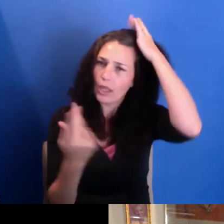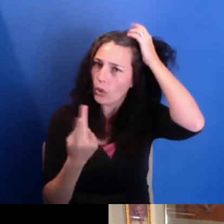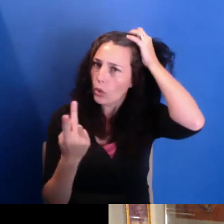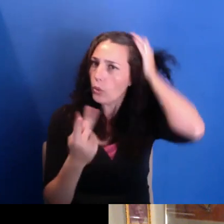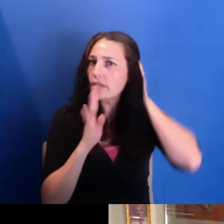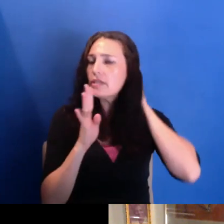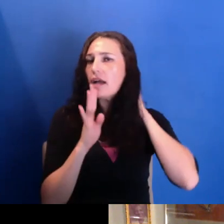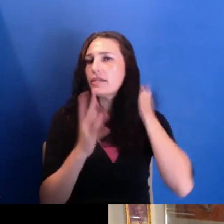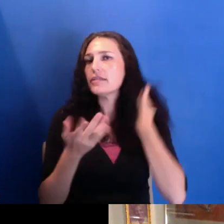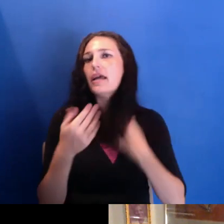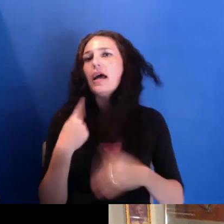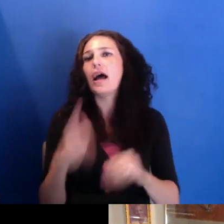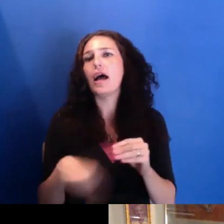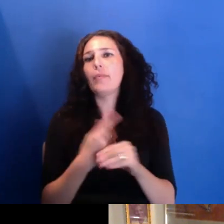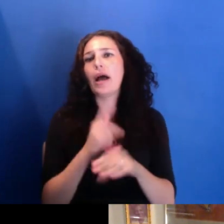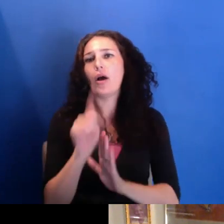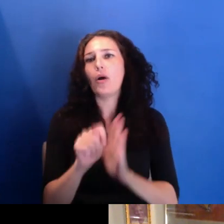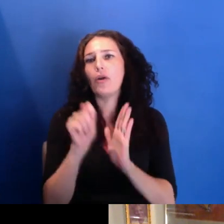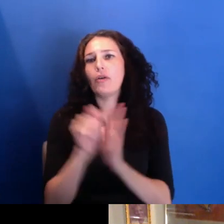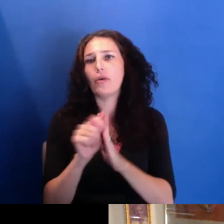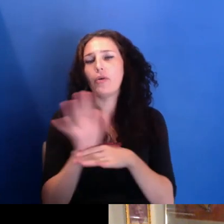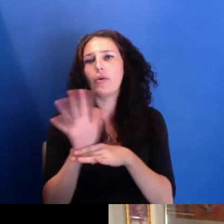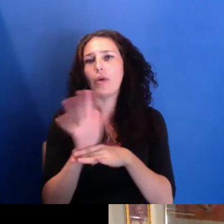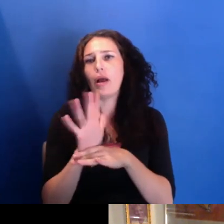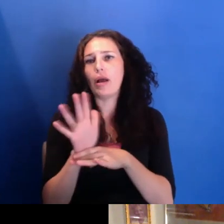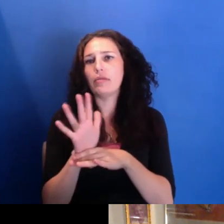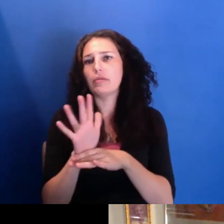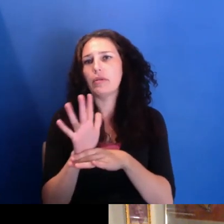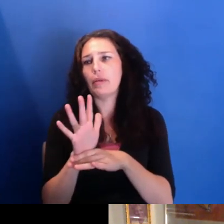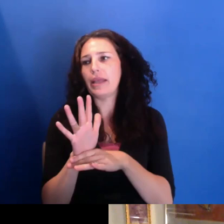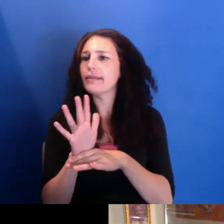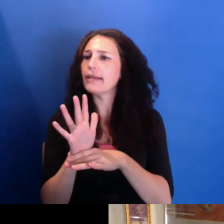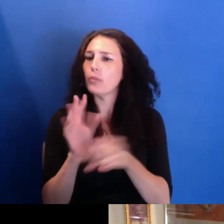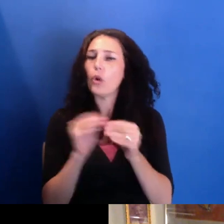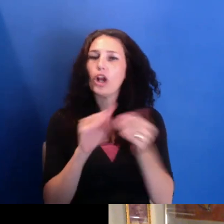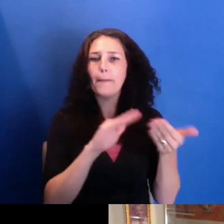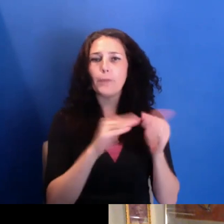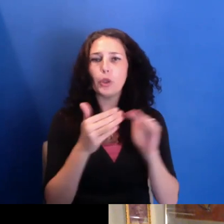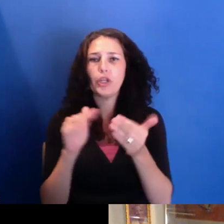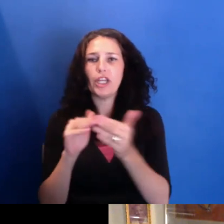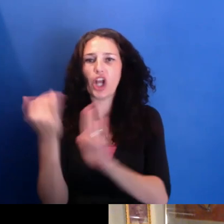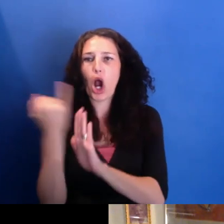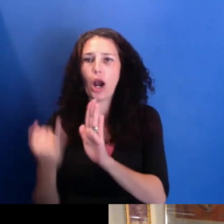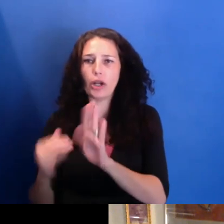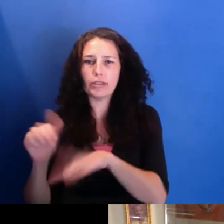as being community art forms like that, not just something for, you know, for Hollywood or for universities,